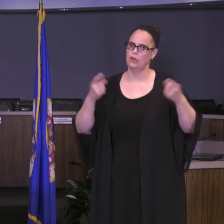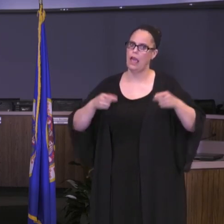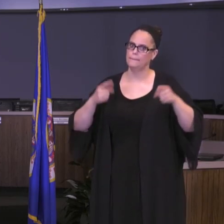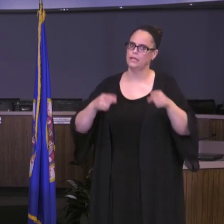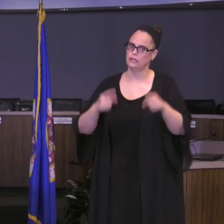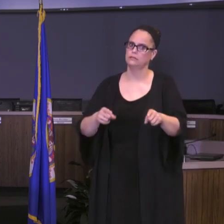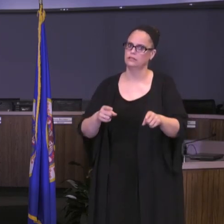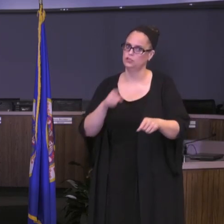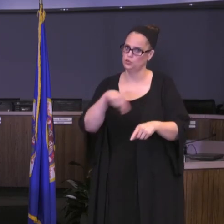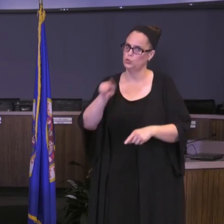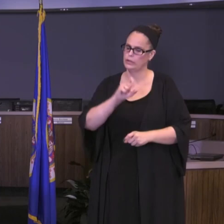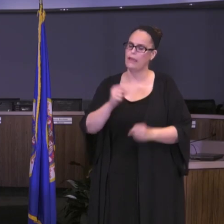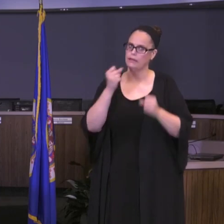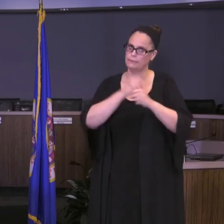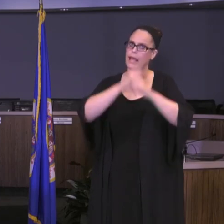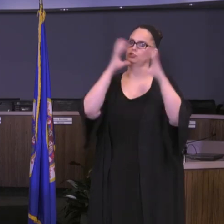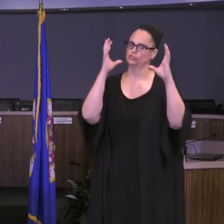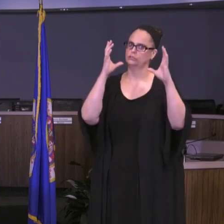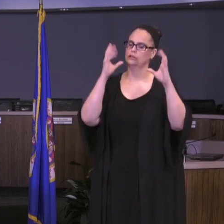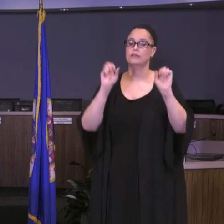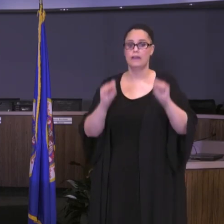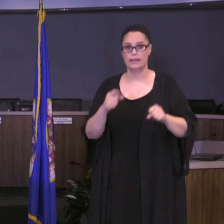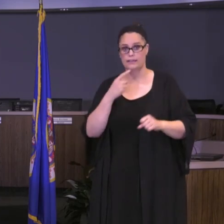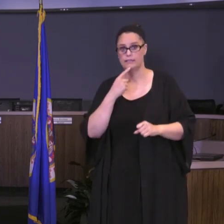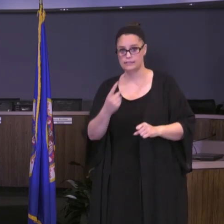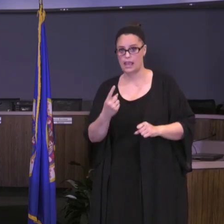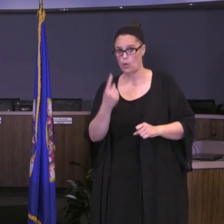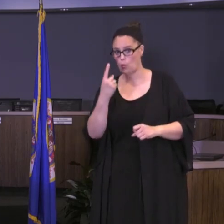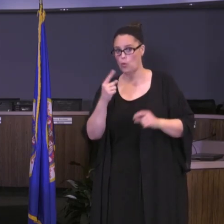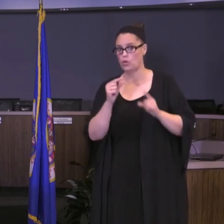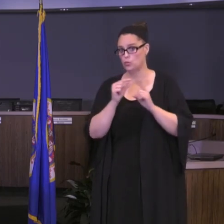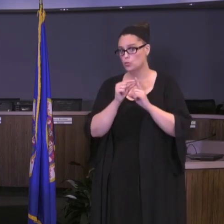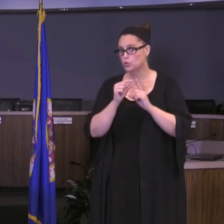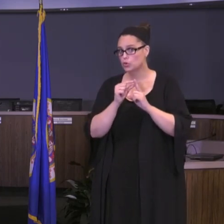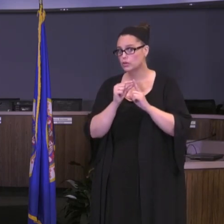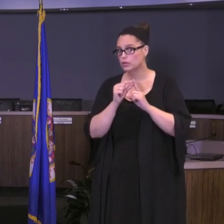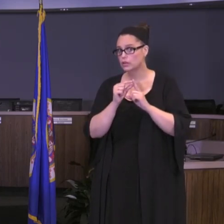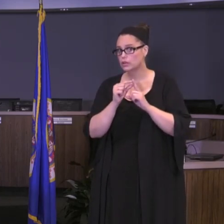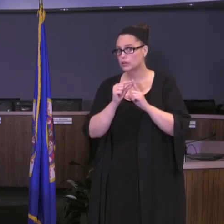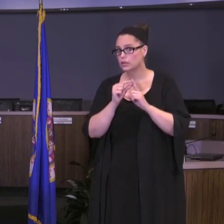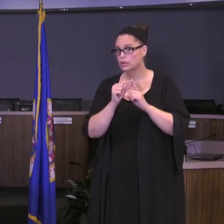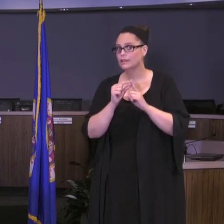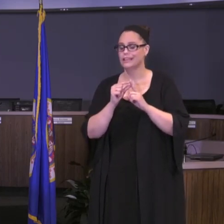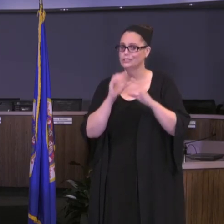could comment on one word that it's going to take for us to pull off a hybrid schedule, it is communication,